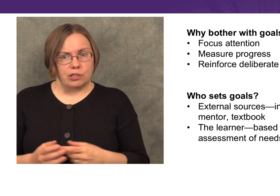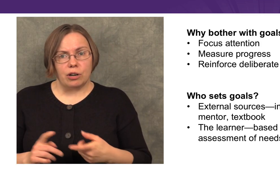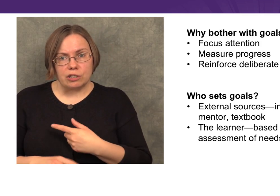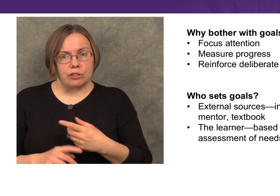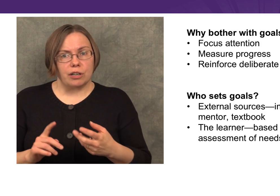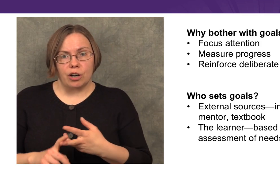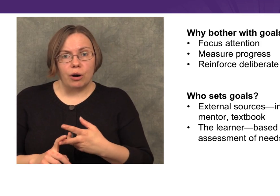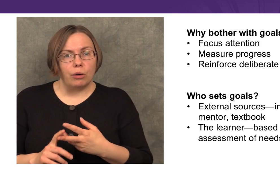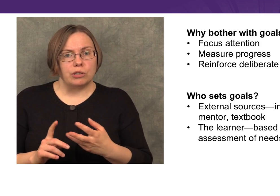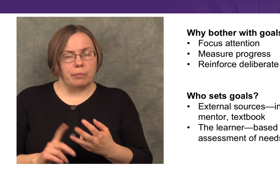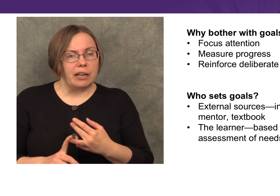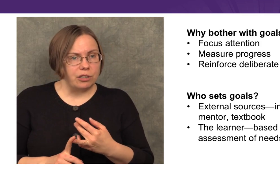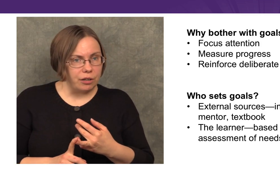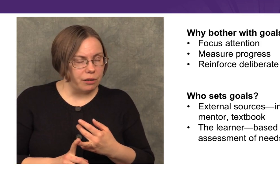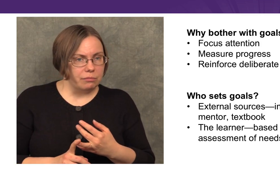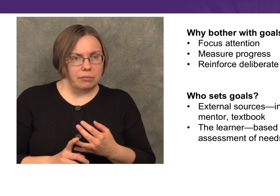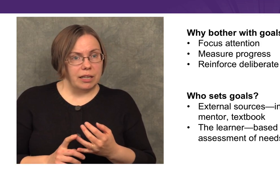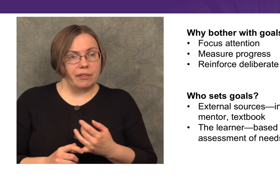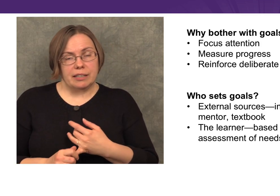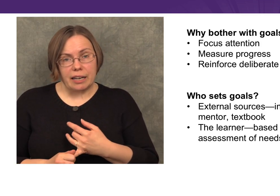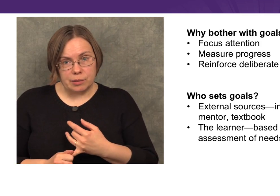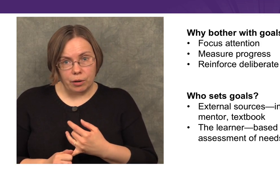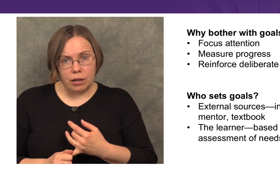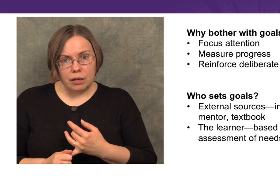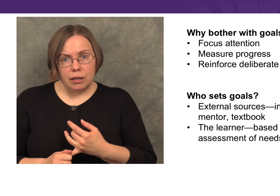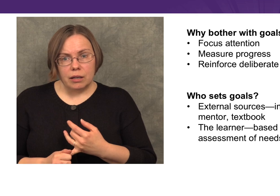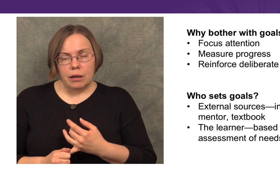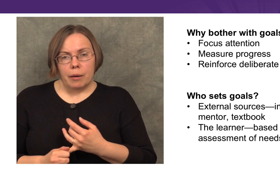an instructor, a coach a mentor, even a textbook.